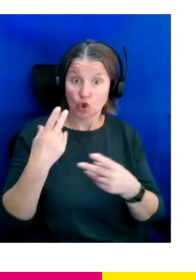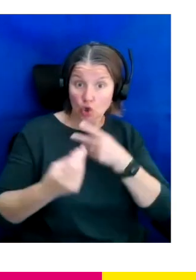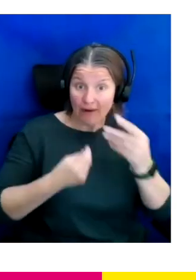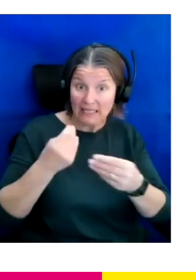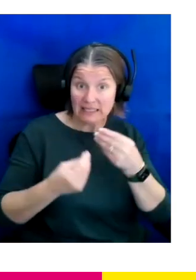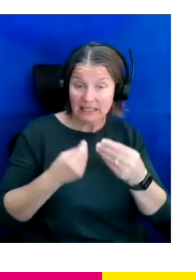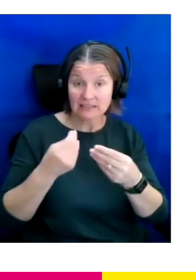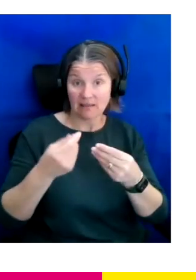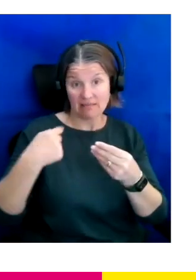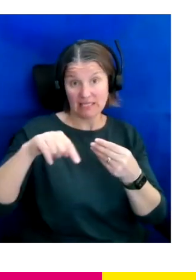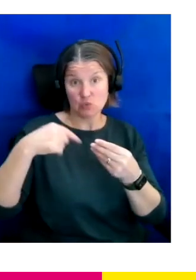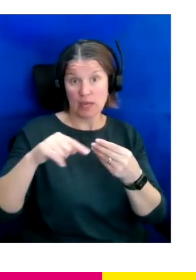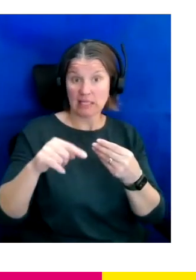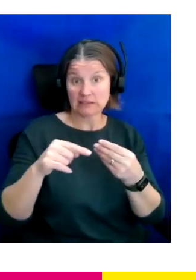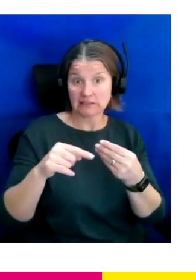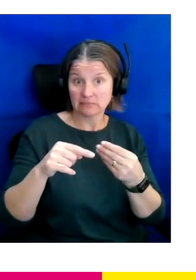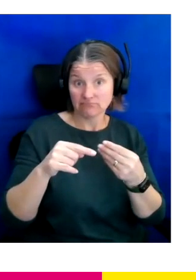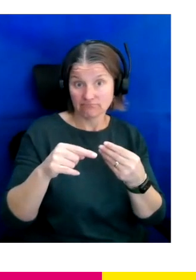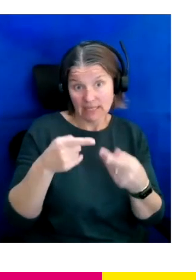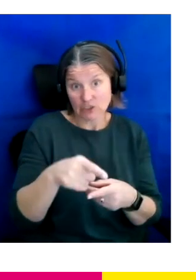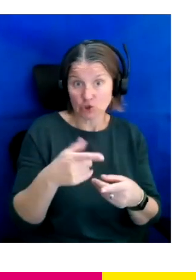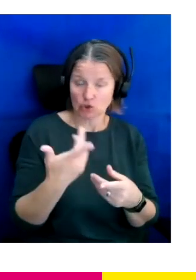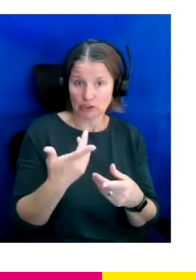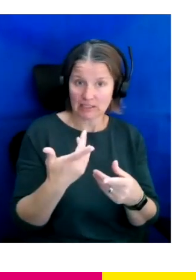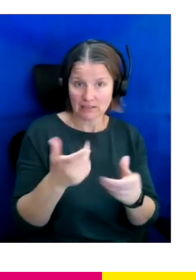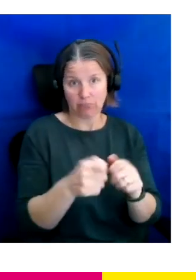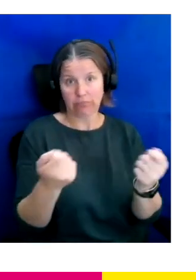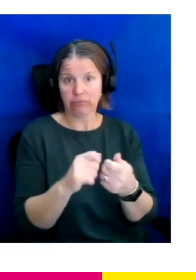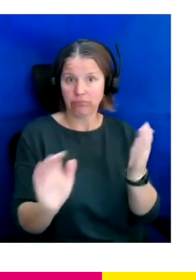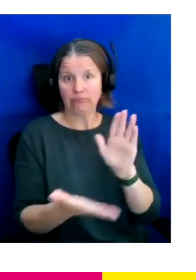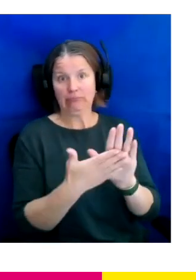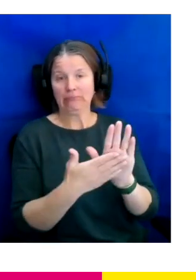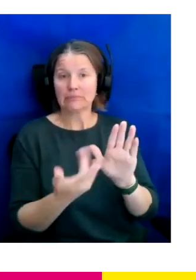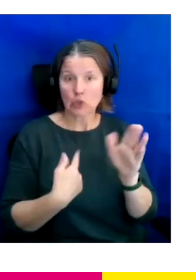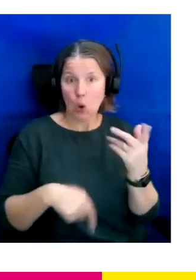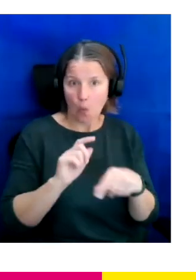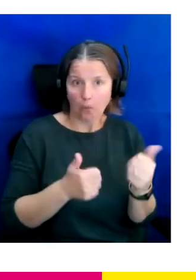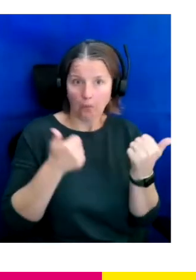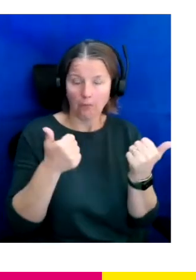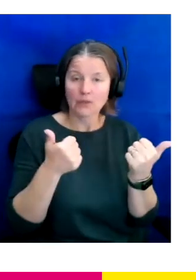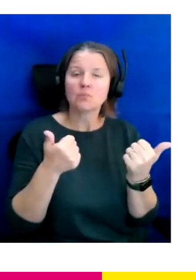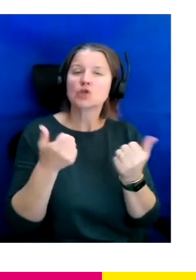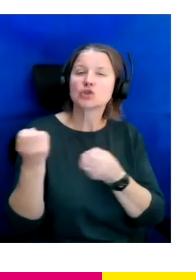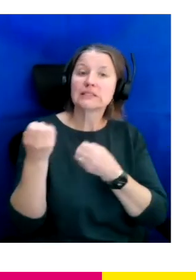is a cover star. So we are in good hands with her, but she delivered the keynote and it's about embedding